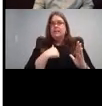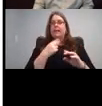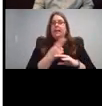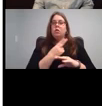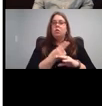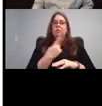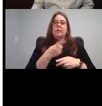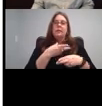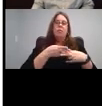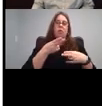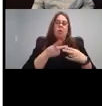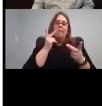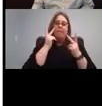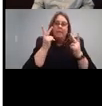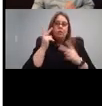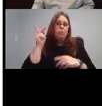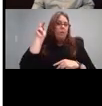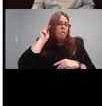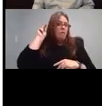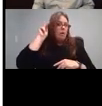If your SLP has told you that they're using visual